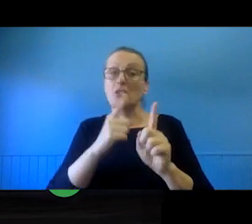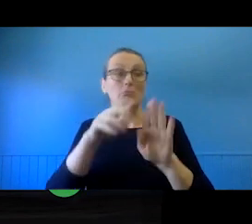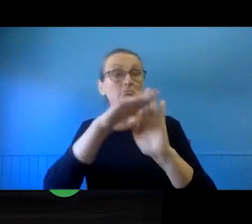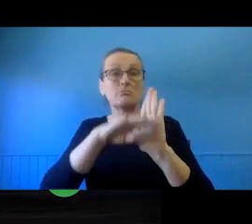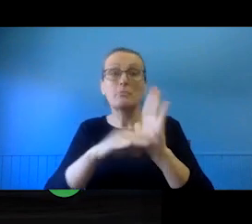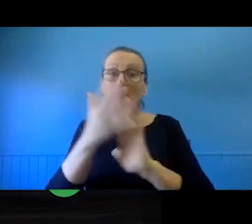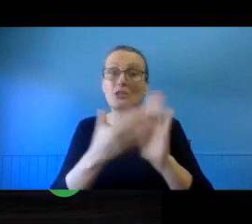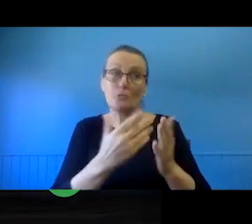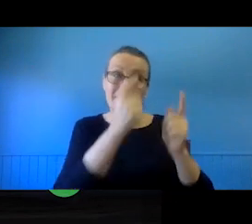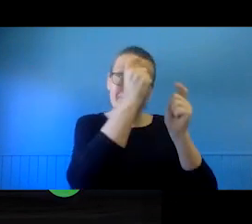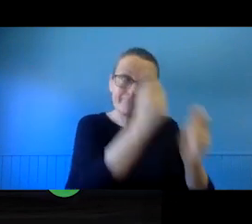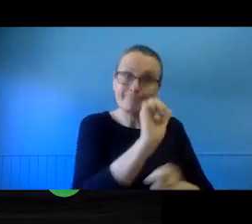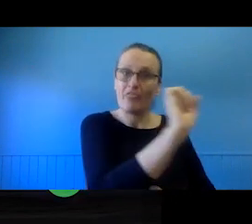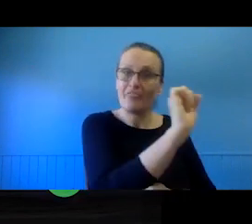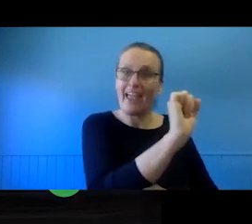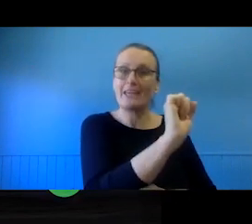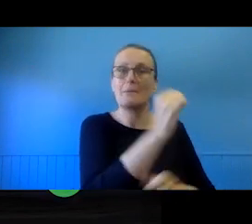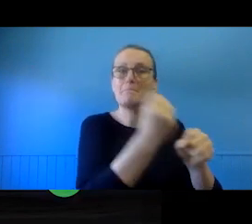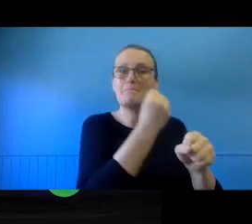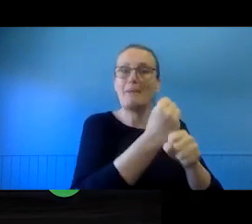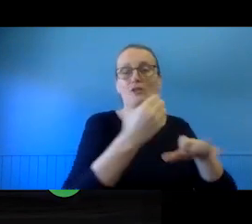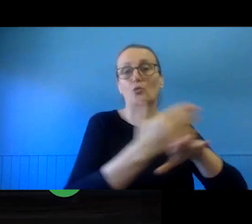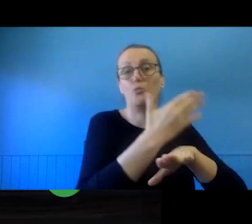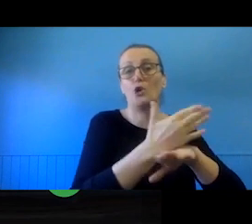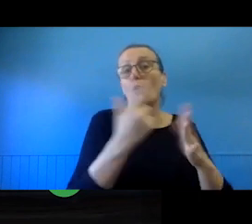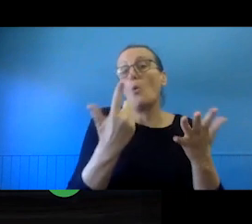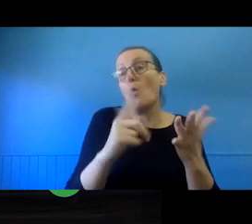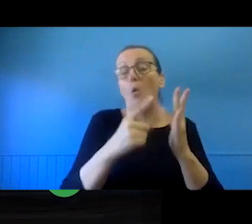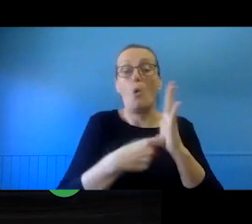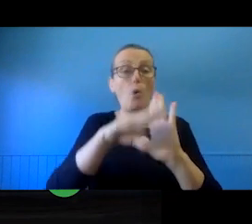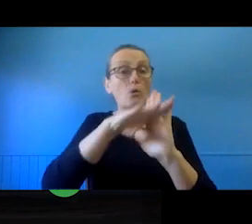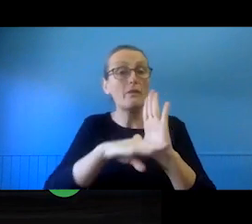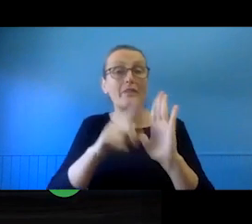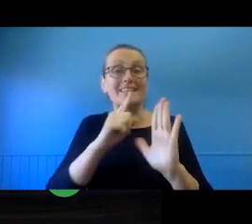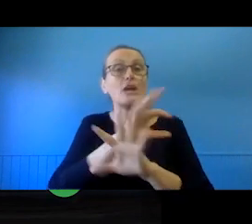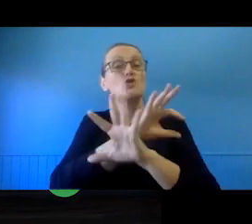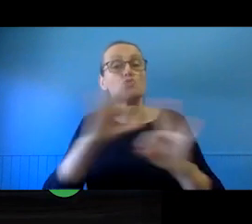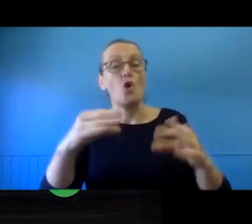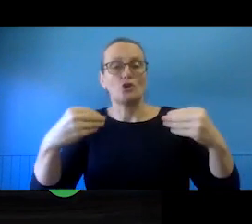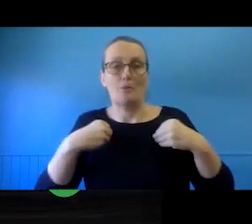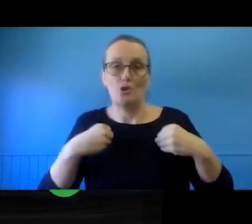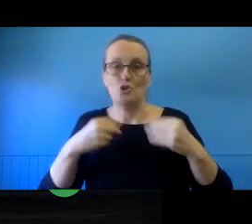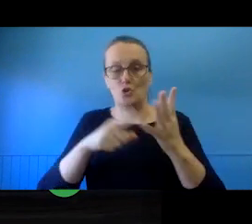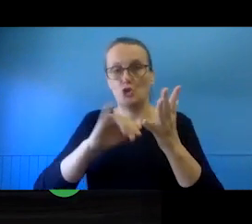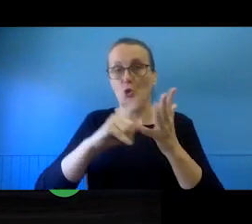Or it might be only permitting non-commercial uses of the material, for example. Any uses outside the scope of the public